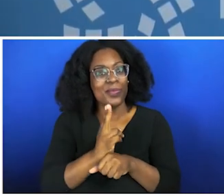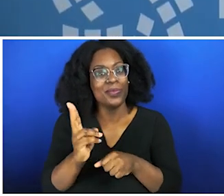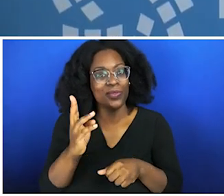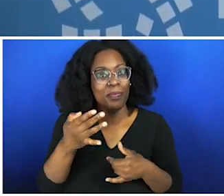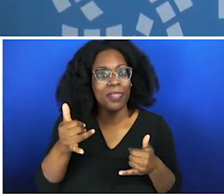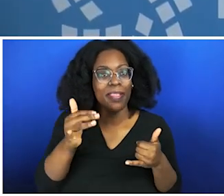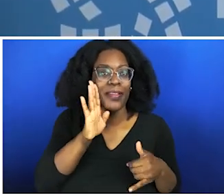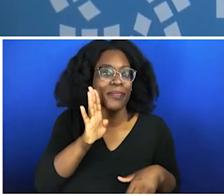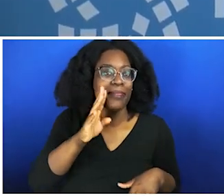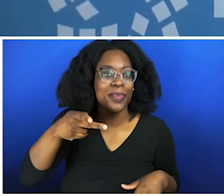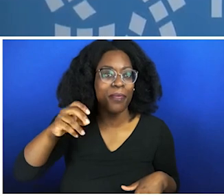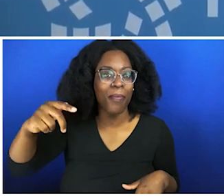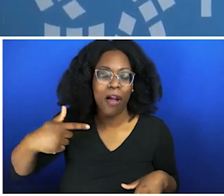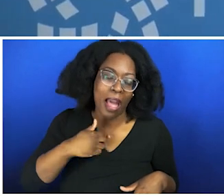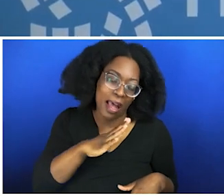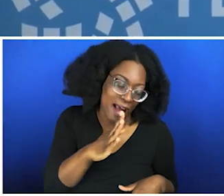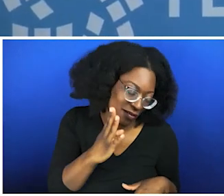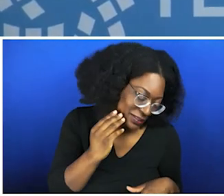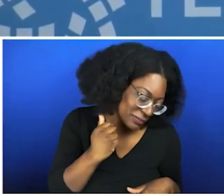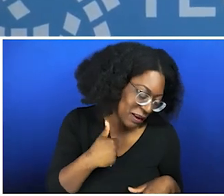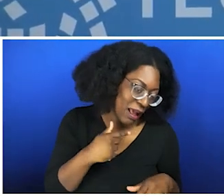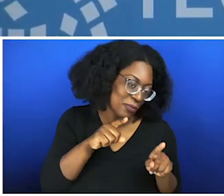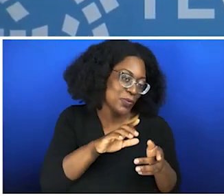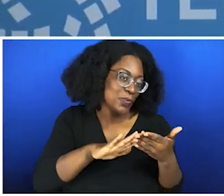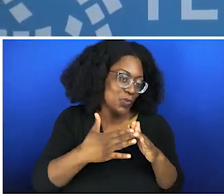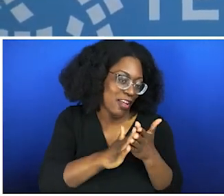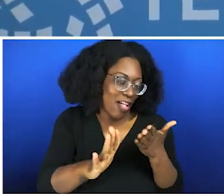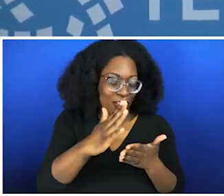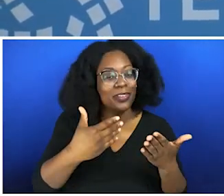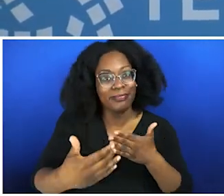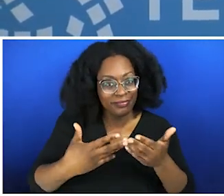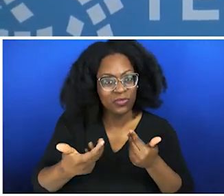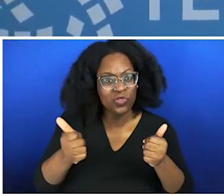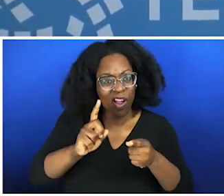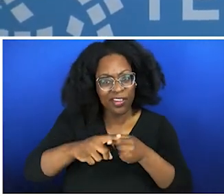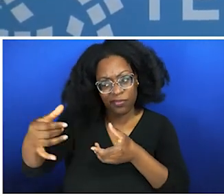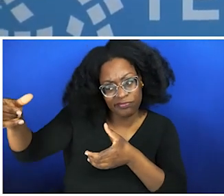I'm not good enough, the imposter syndrome. Then being a woman or a person of color on